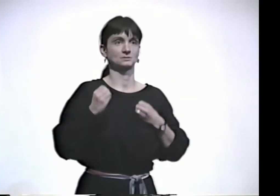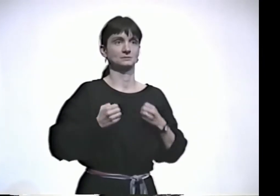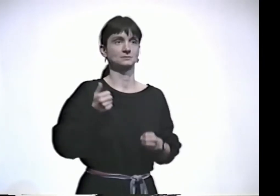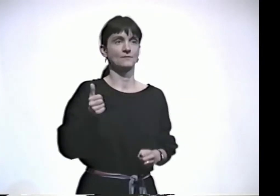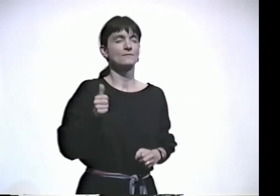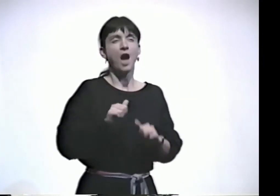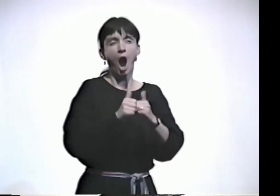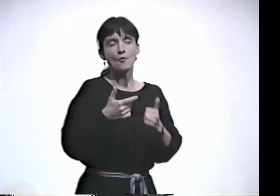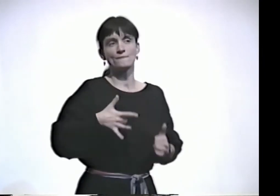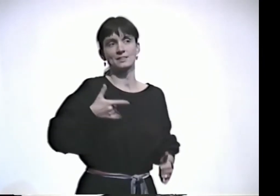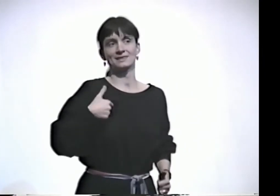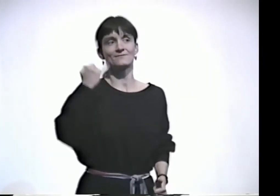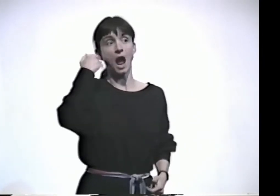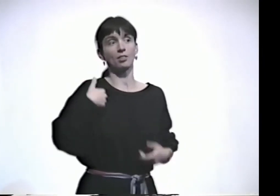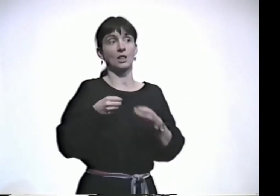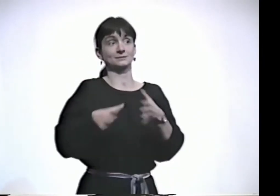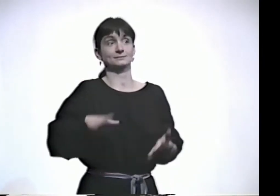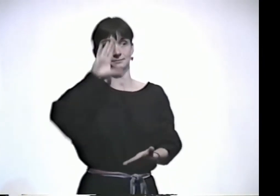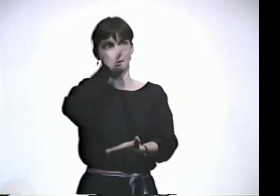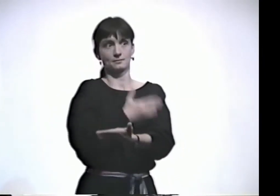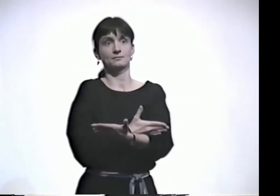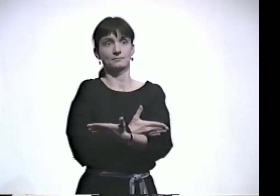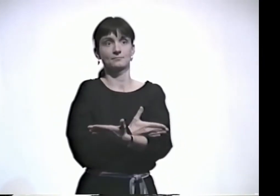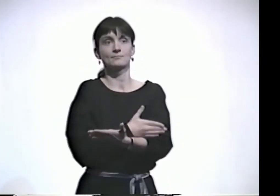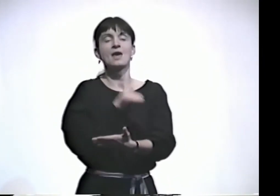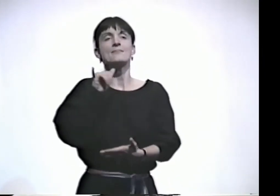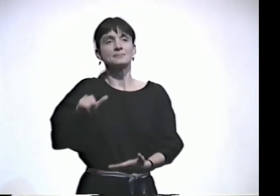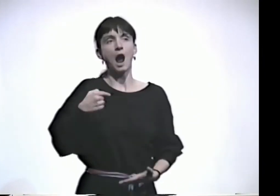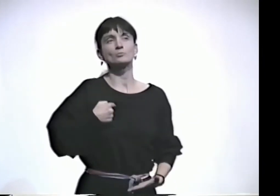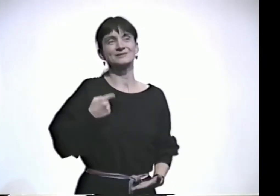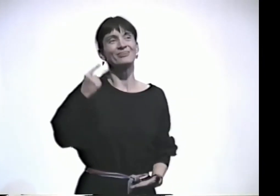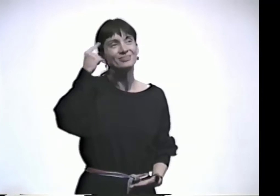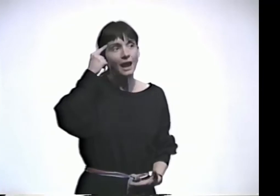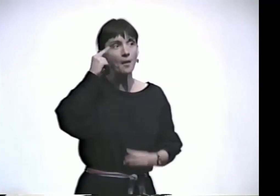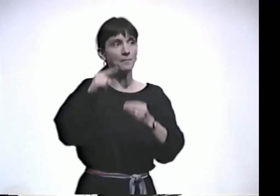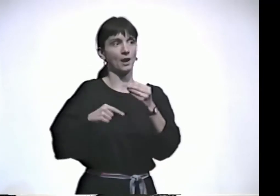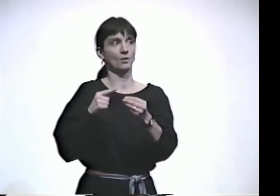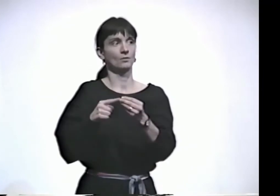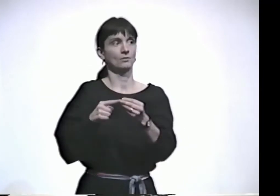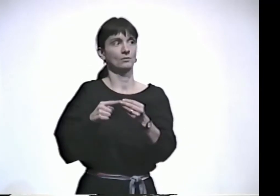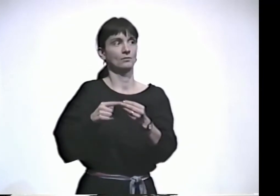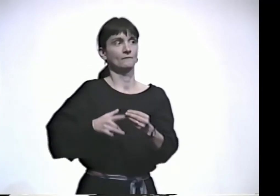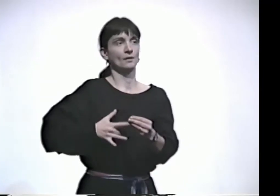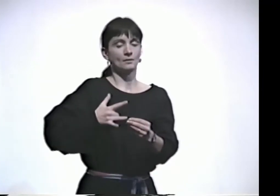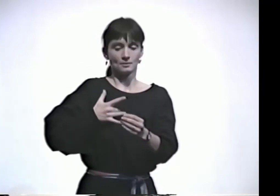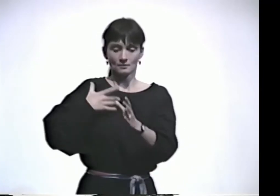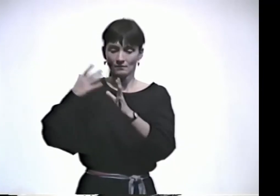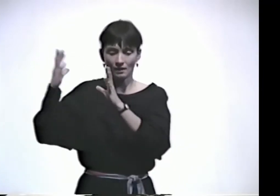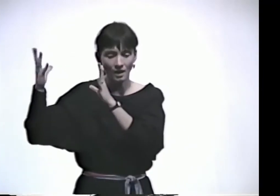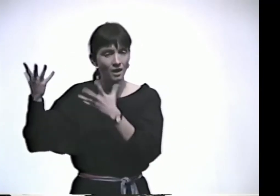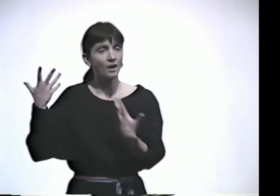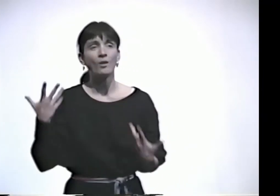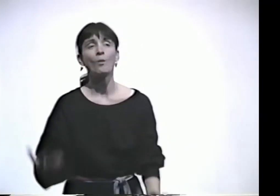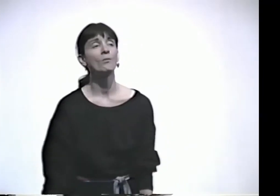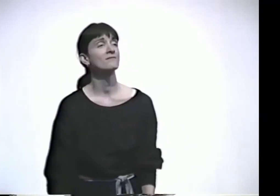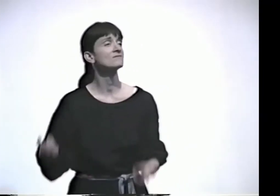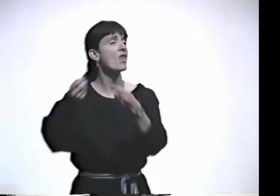I HAVE TO FEEL THE EMOTION THAT I'M TRYING TO CONVEY... SO WHEN I'M HOLDING UP THE CASKET IN SOUTH AFRICA,